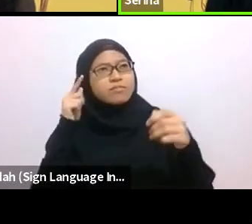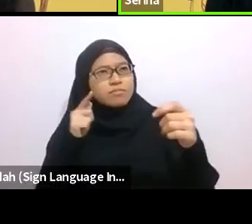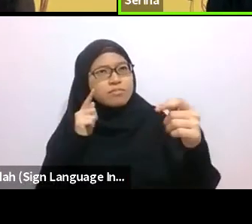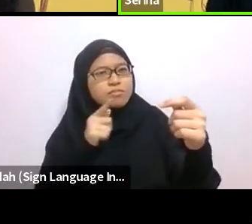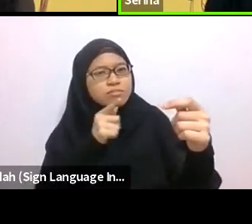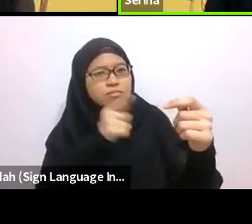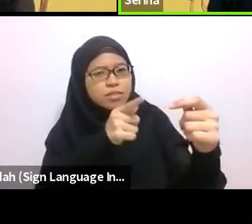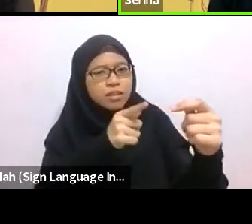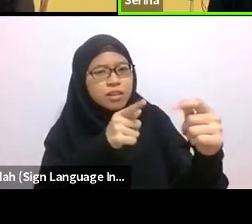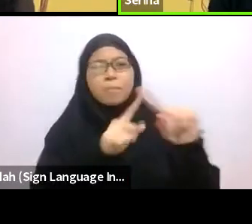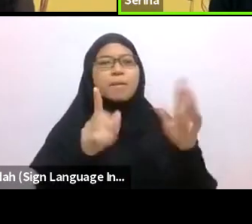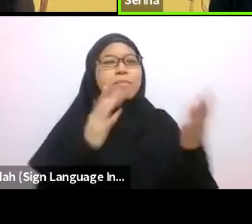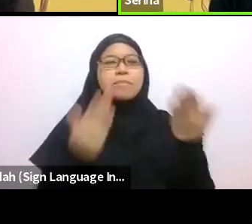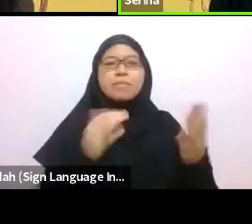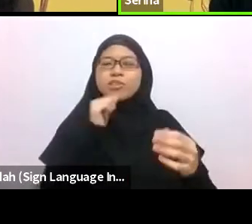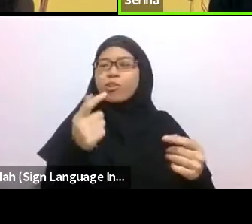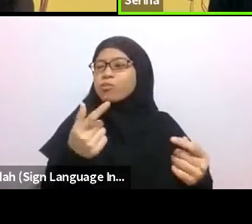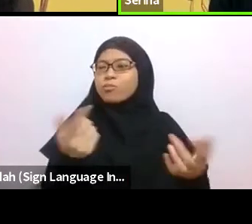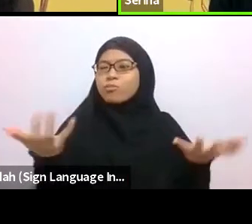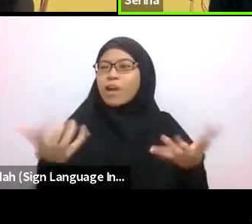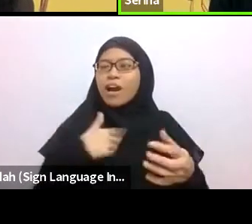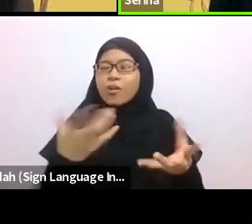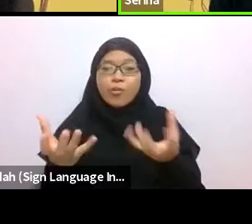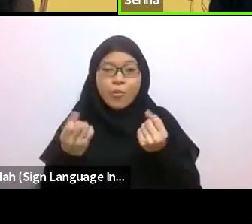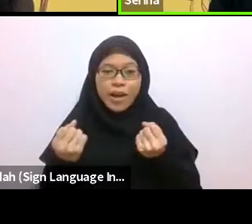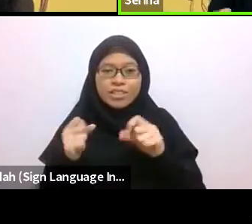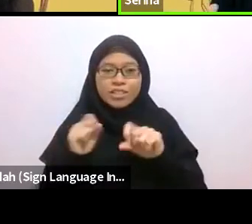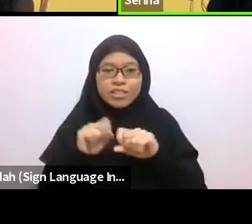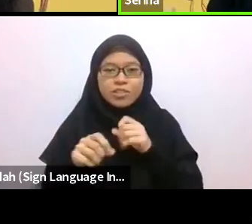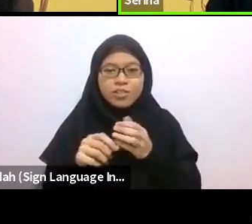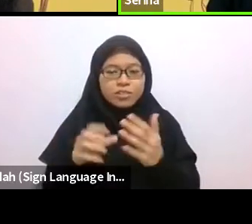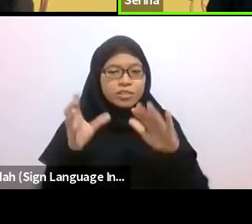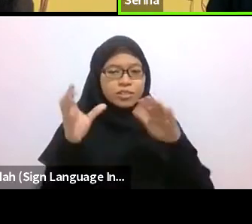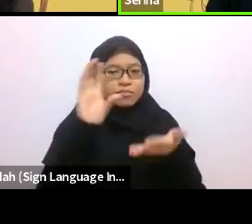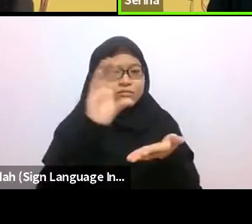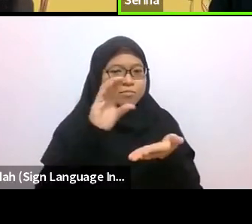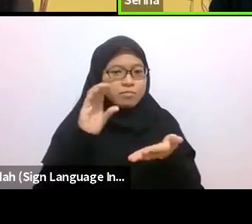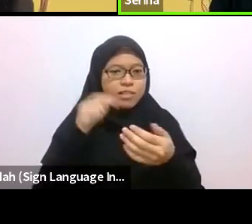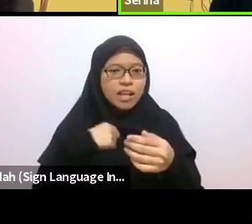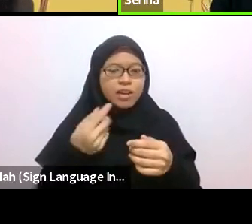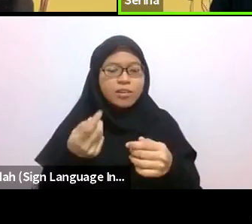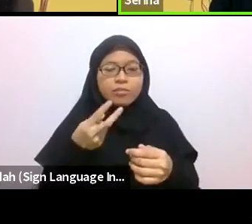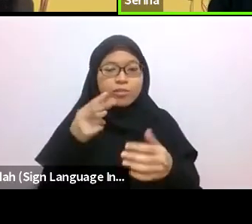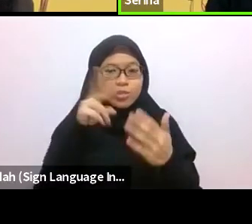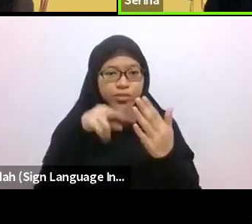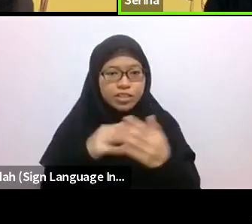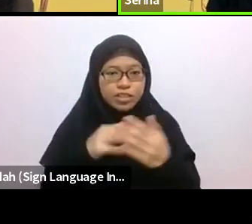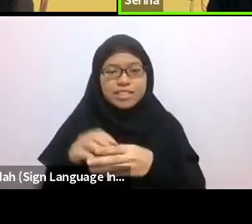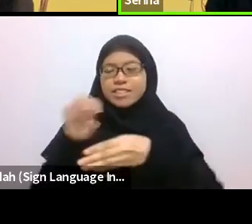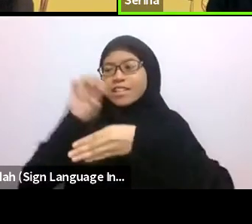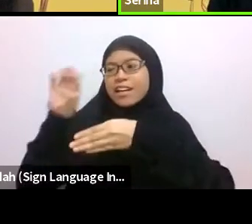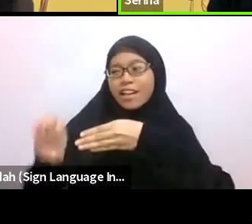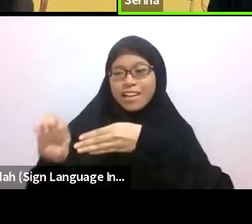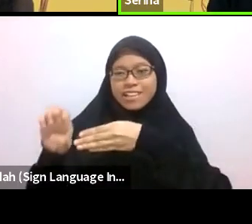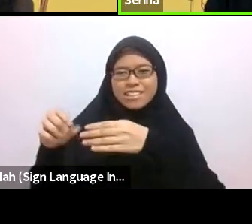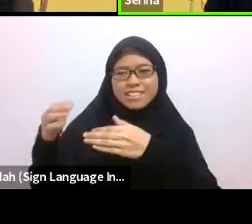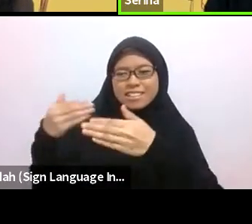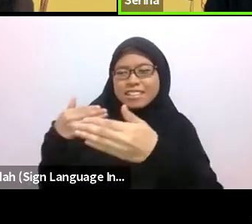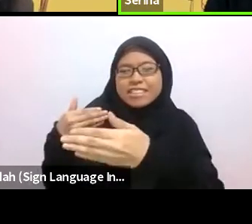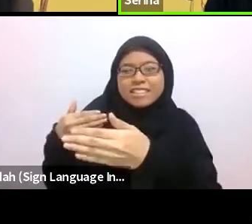So the excerpt I’m reading brings you to the end of the journey, not that it’s ending here, but where it is now,